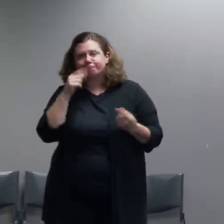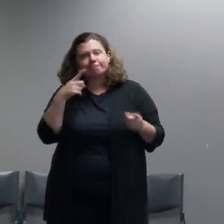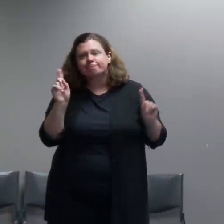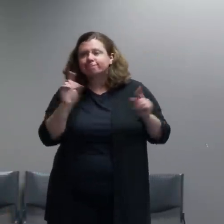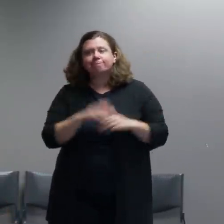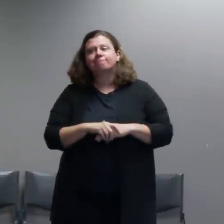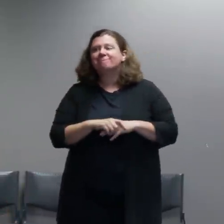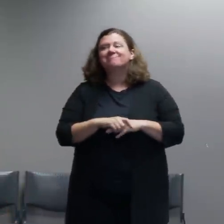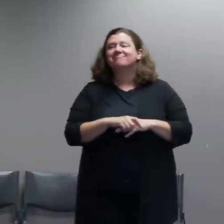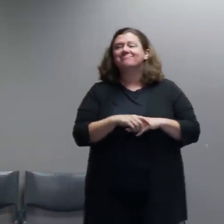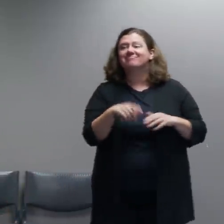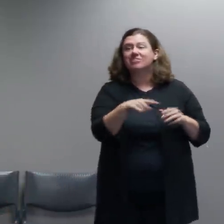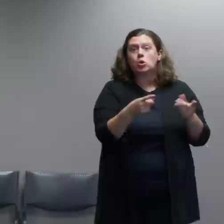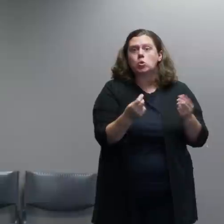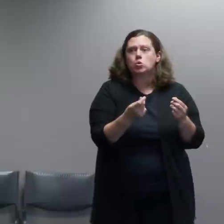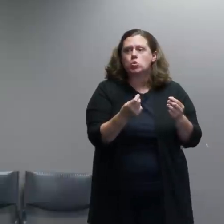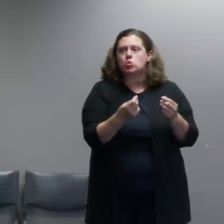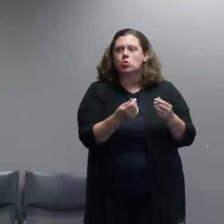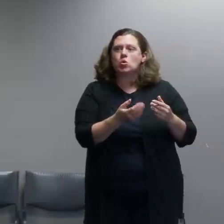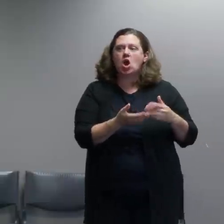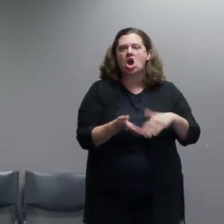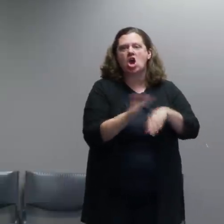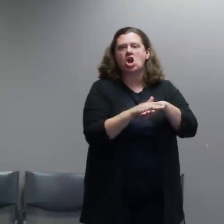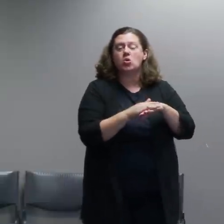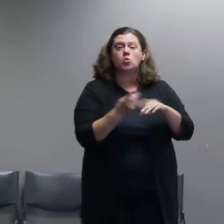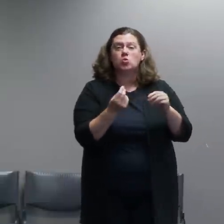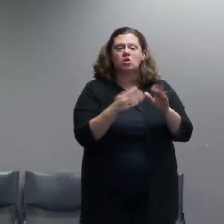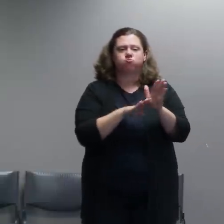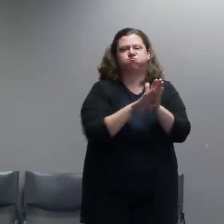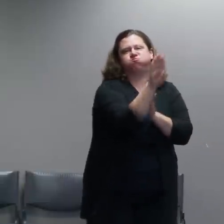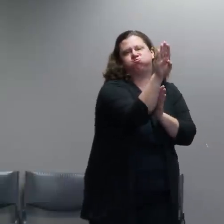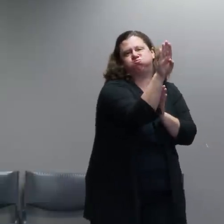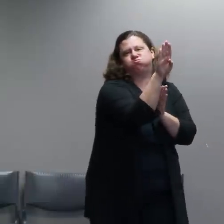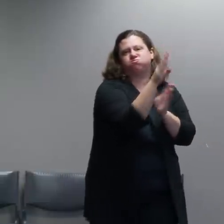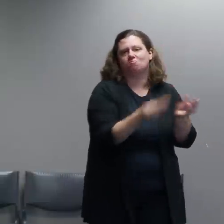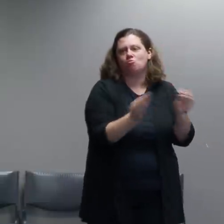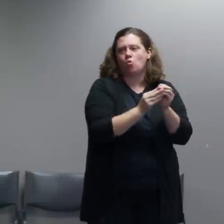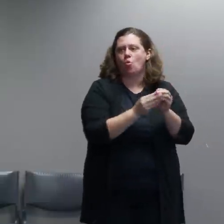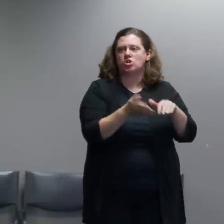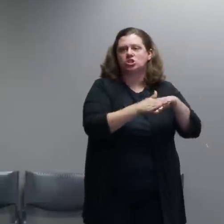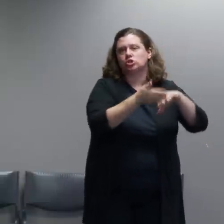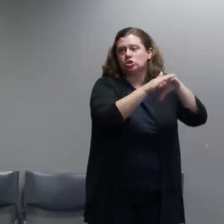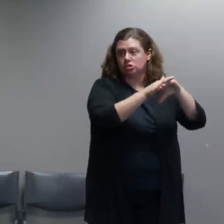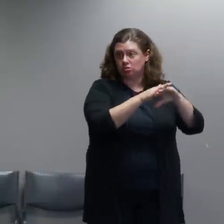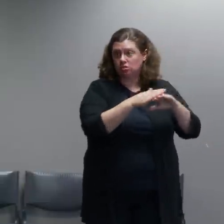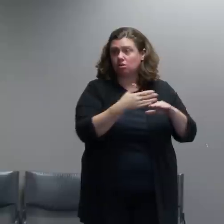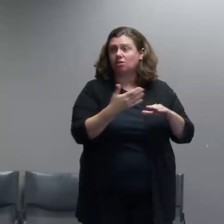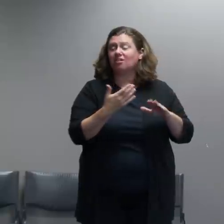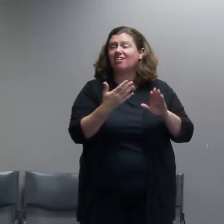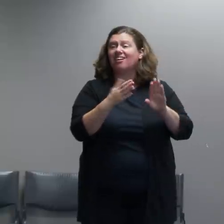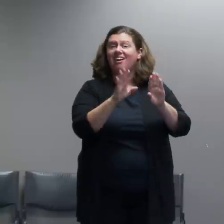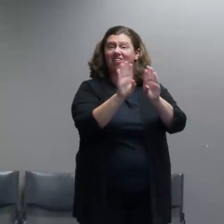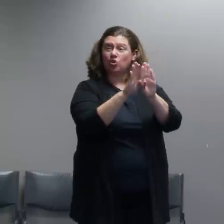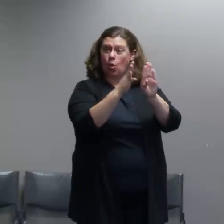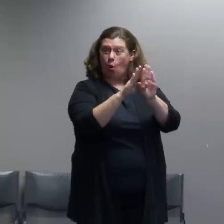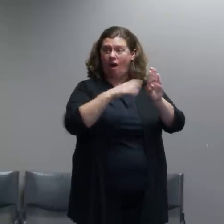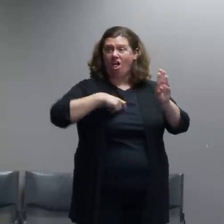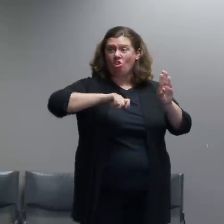by actually increasing the intensity of their attacks. At one point we had doors barricaded shut with a u-lock in this building.